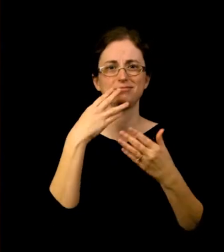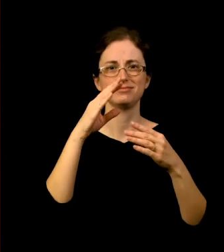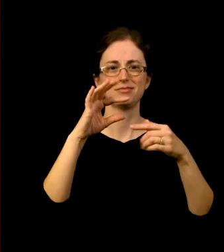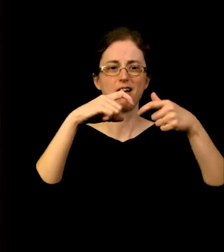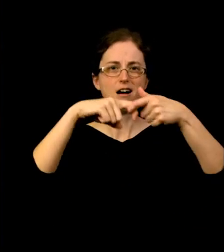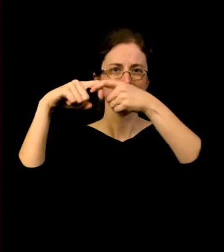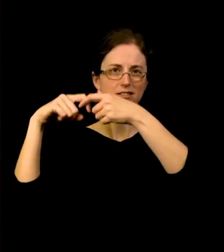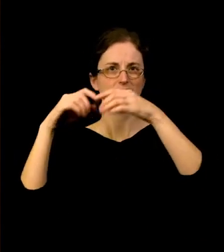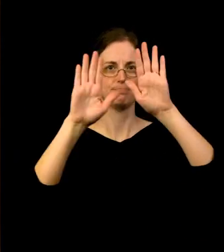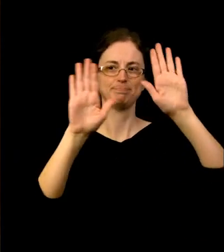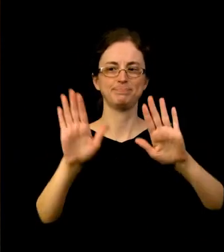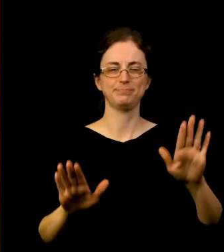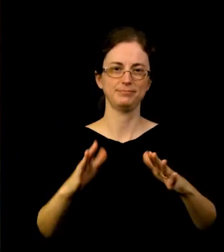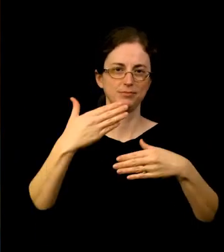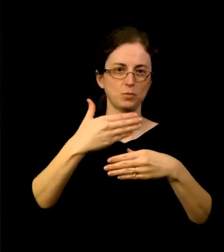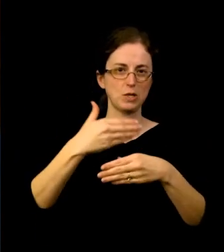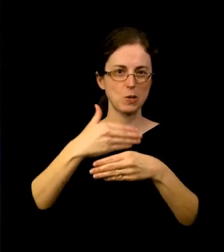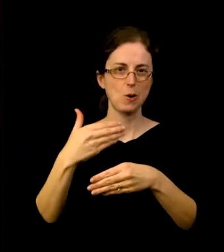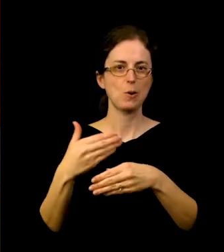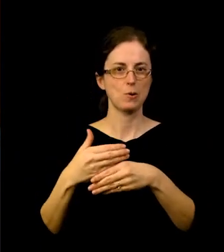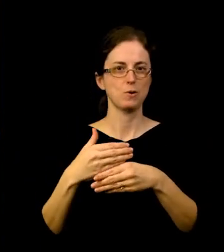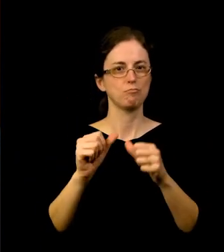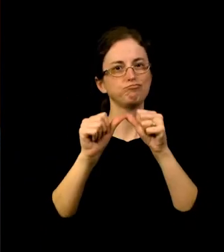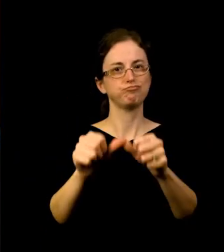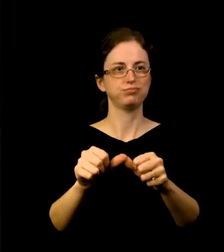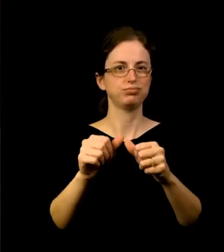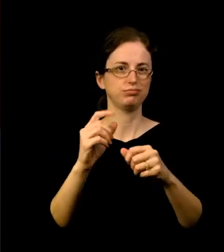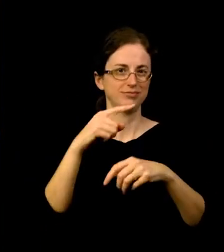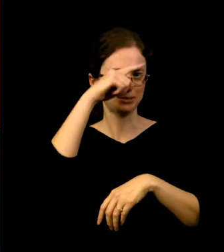that was up all summer until the Ansel Adams exhibition came down.